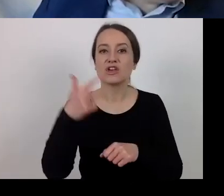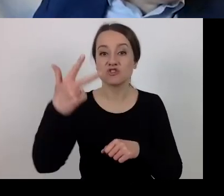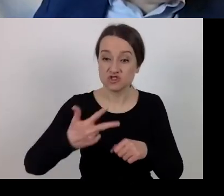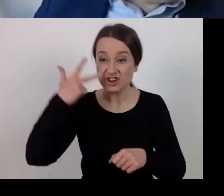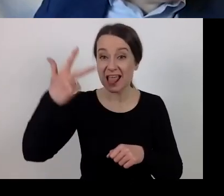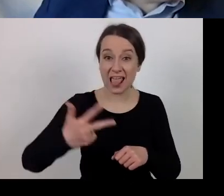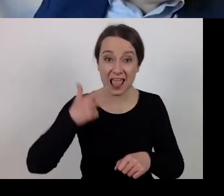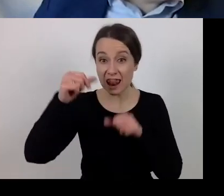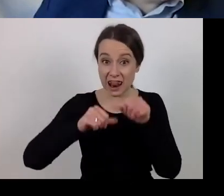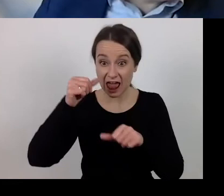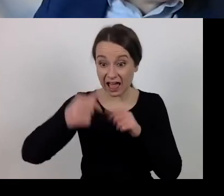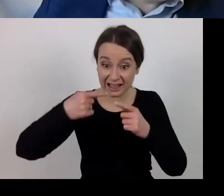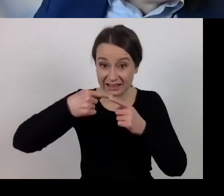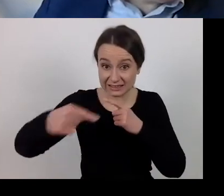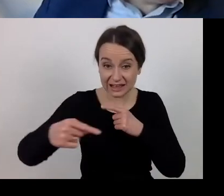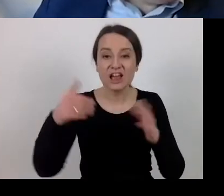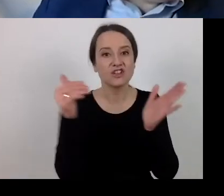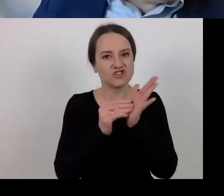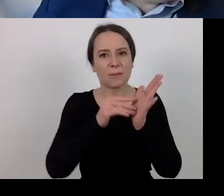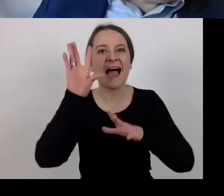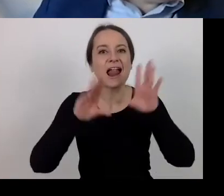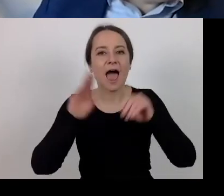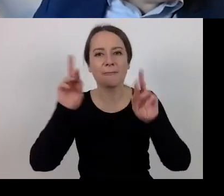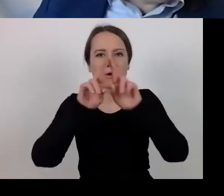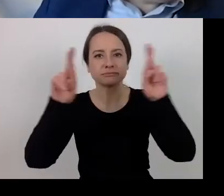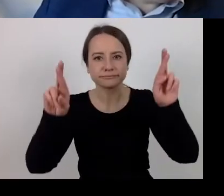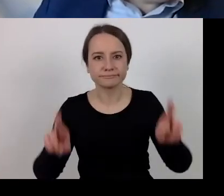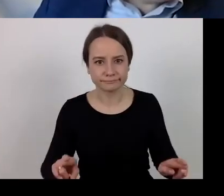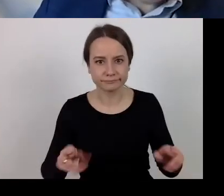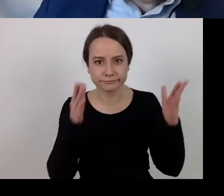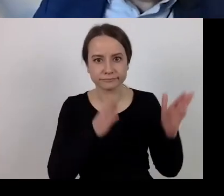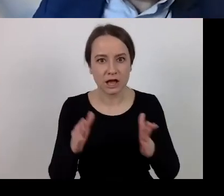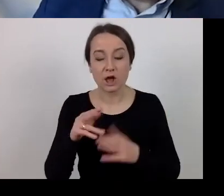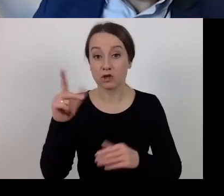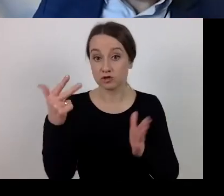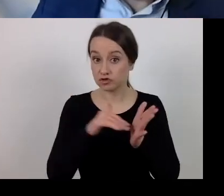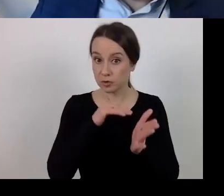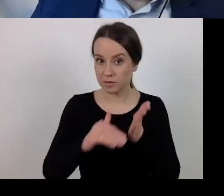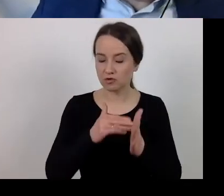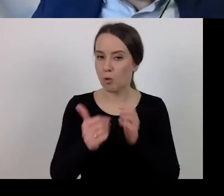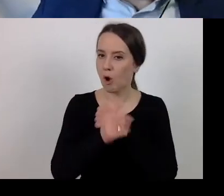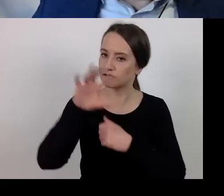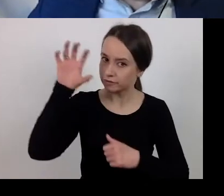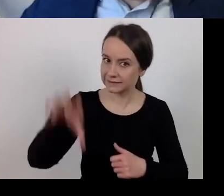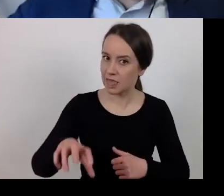and they have to be reported on. These three months relate to the public finance sector.